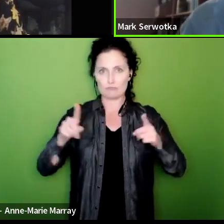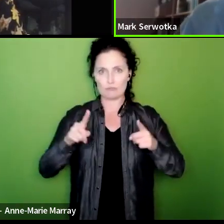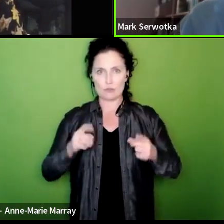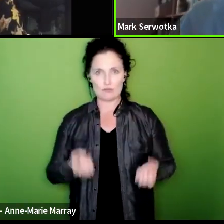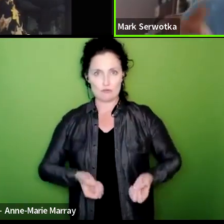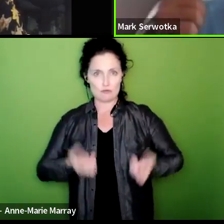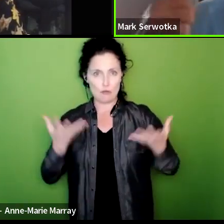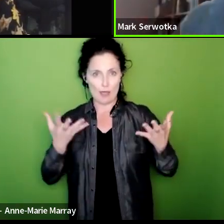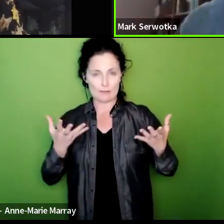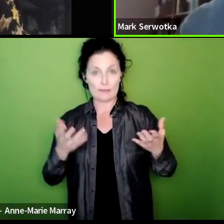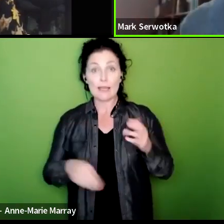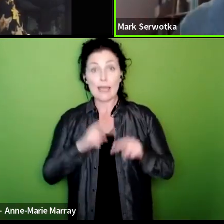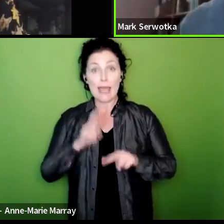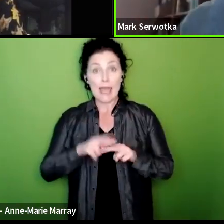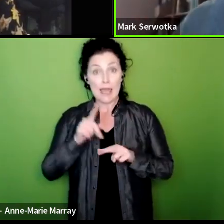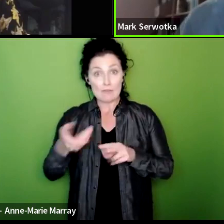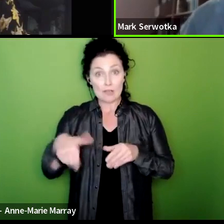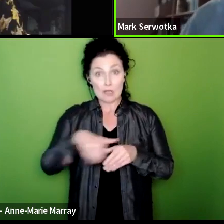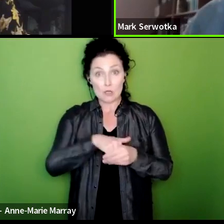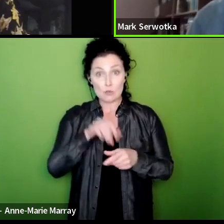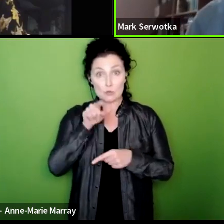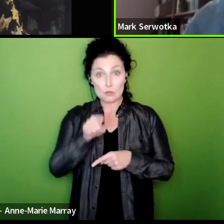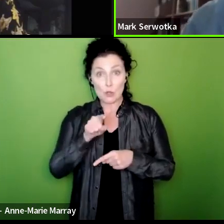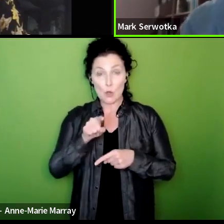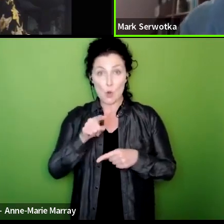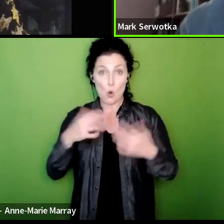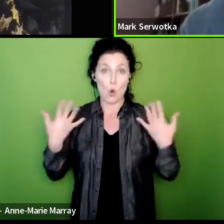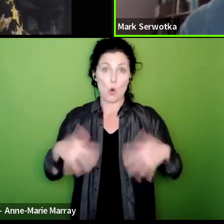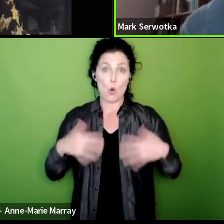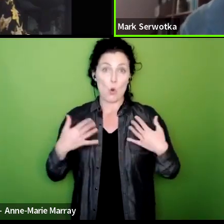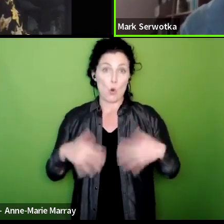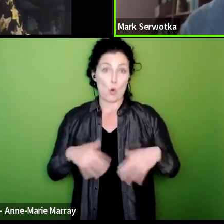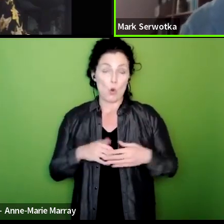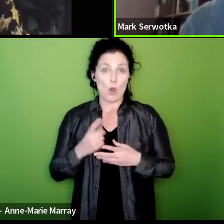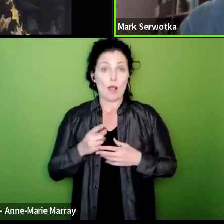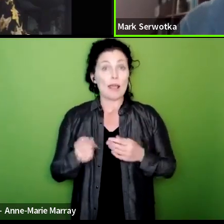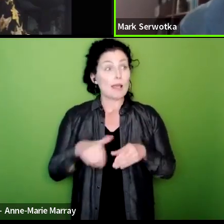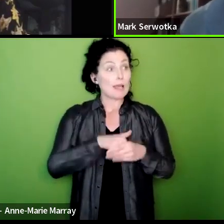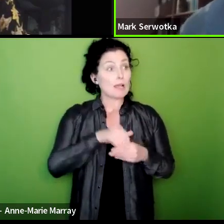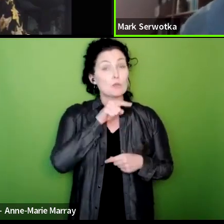you it's massive but if it doesn't include you but somebody else that you're ready to send their